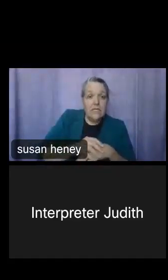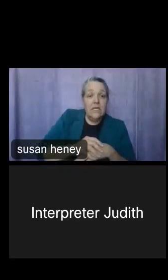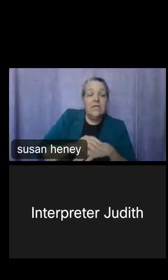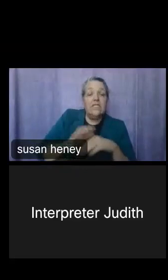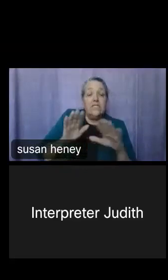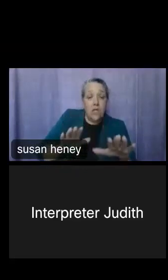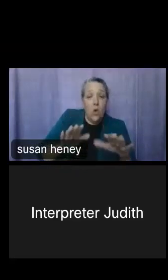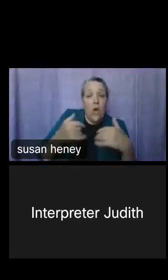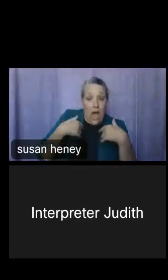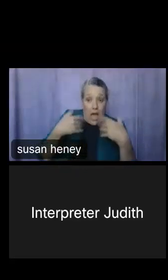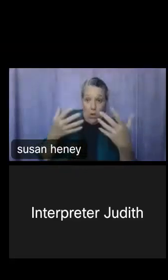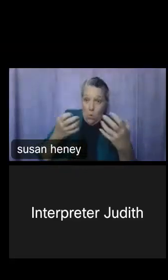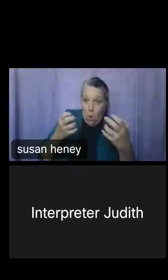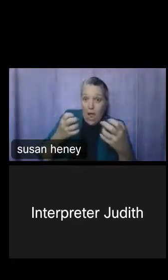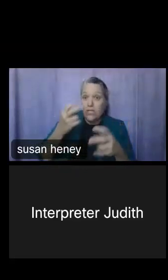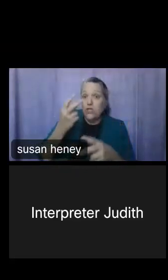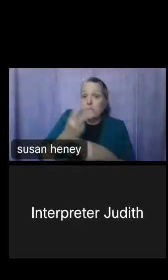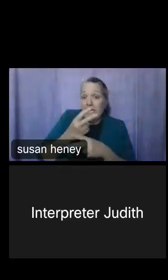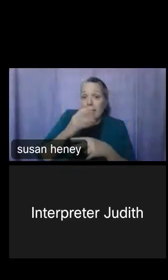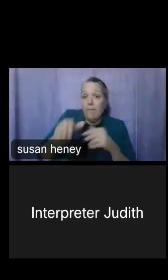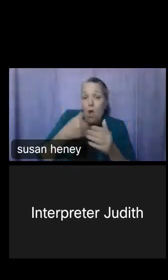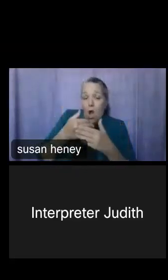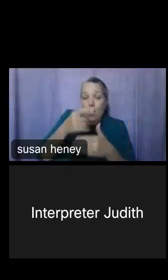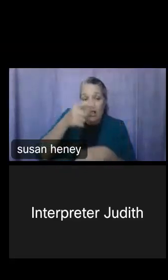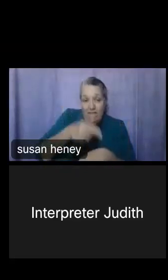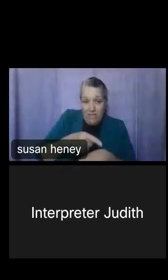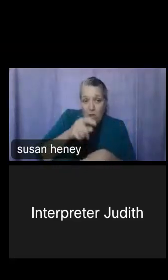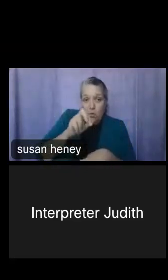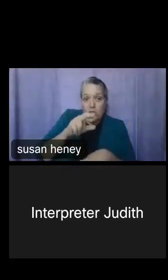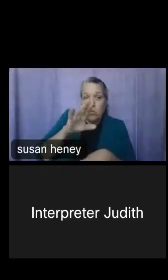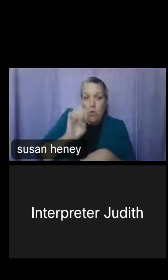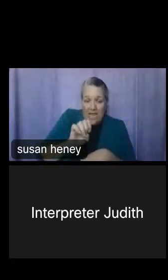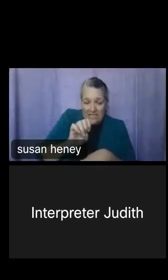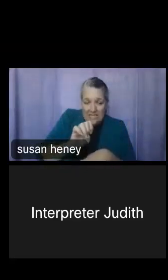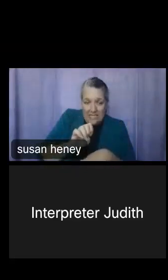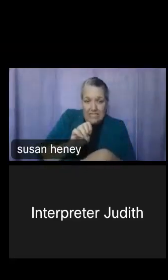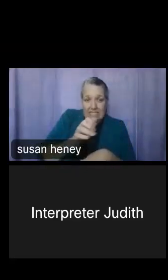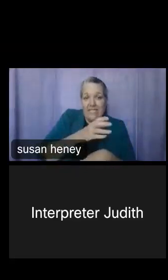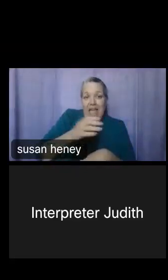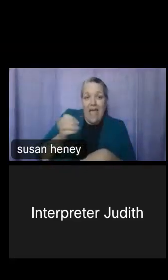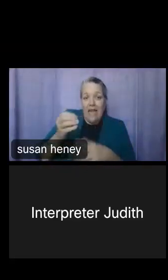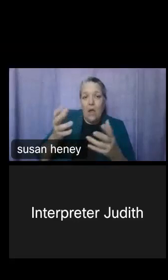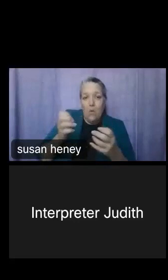all of the different races in that recode, I'd like to keep in all of the disability